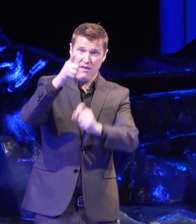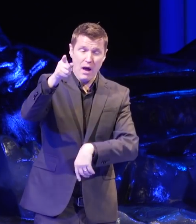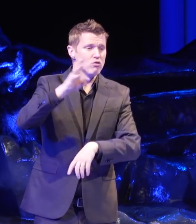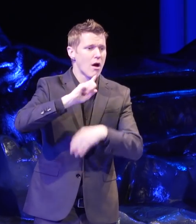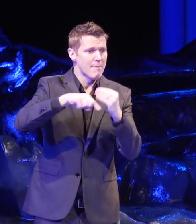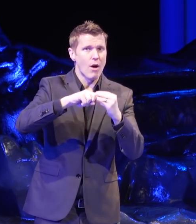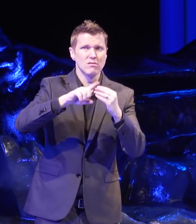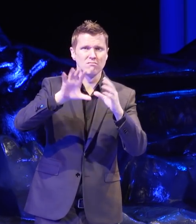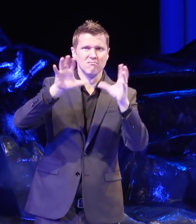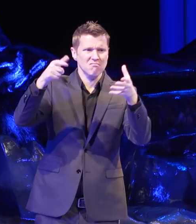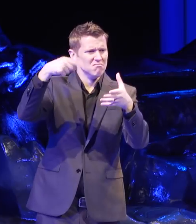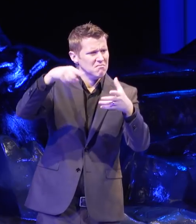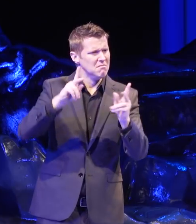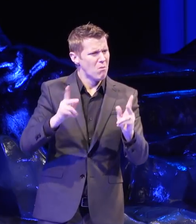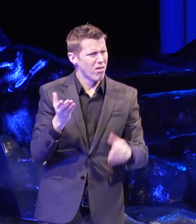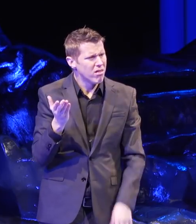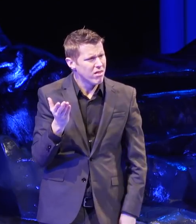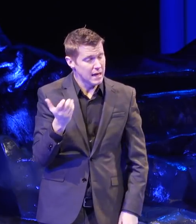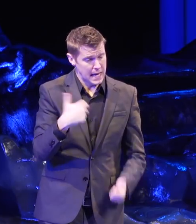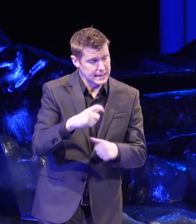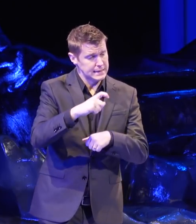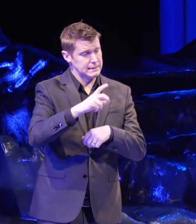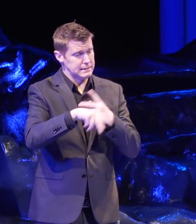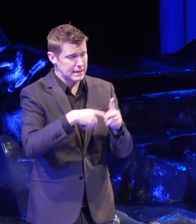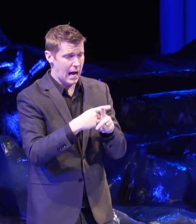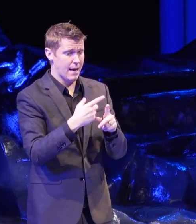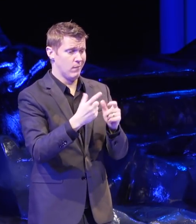'cause any time an institution changes its policies,